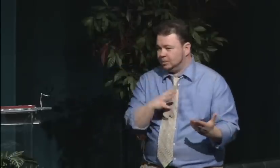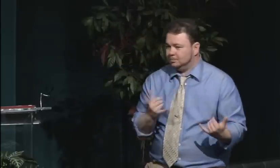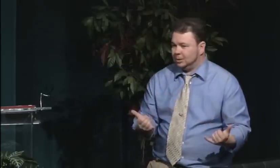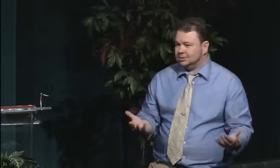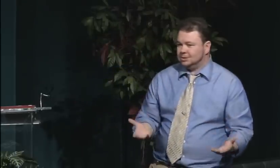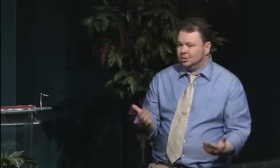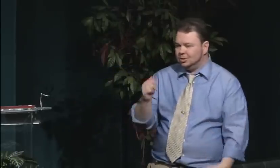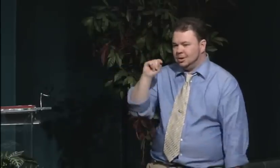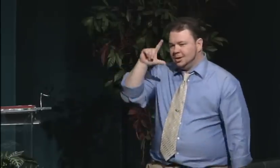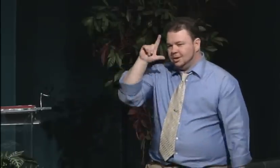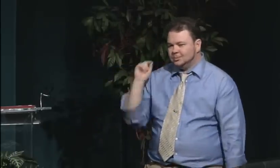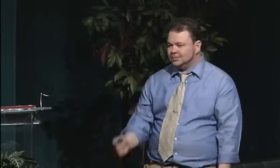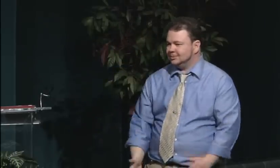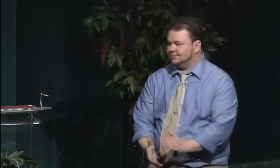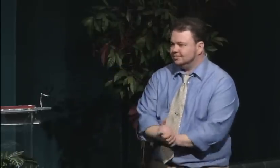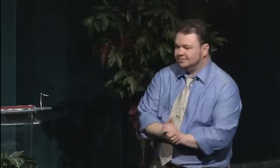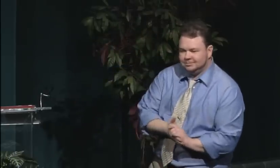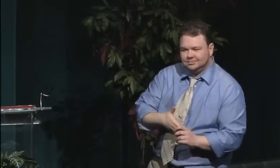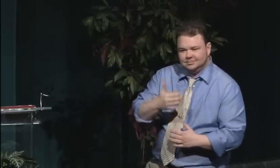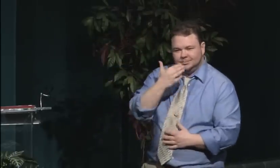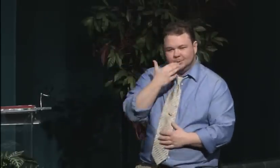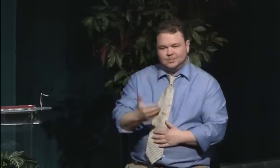They created the Buff and Blue, by the way.